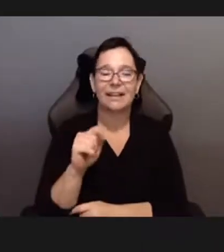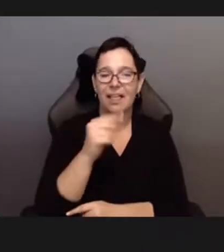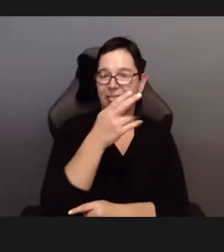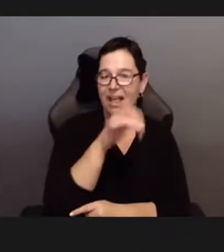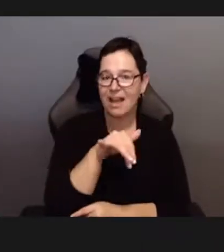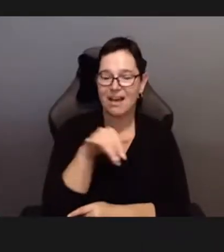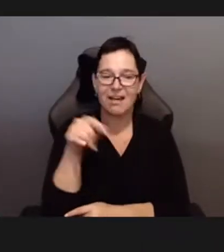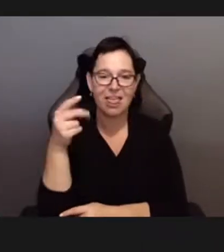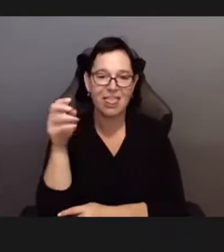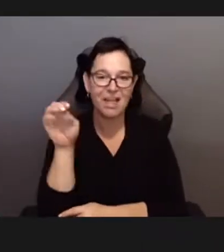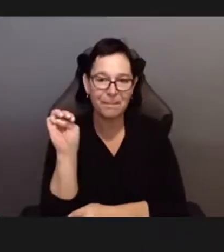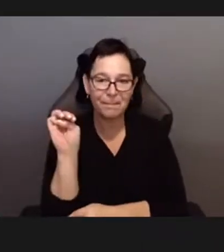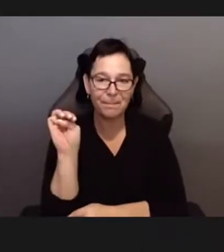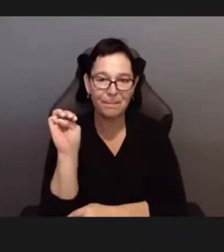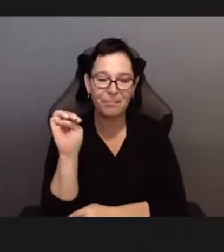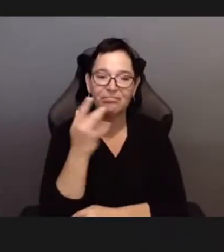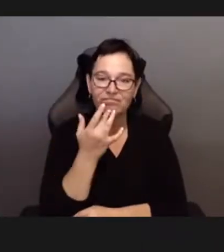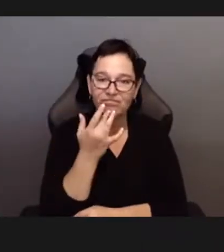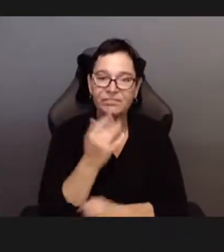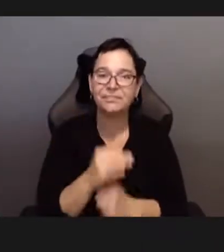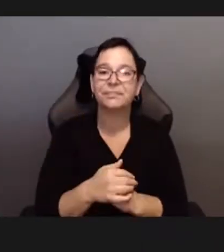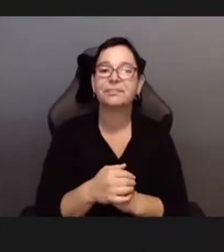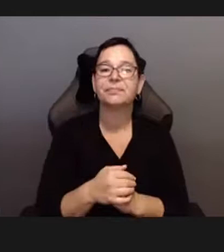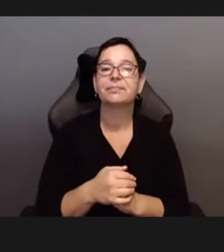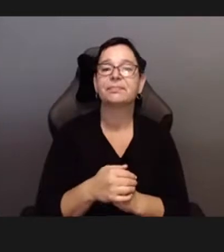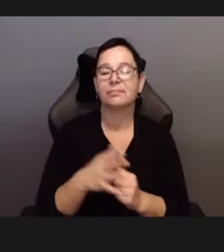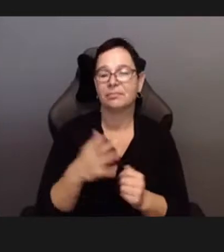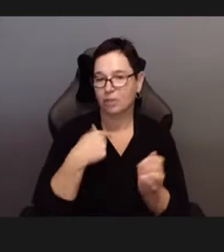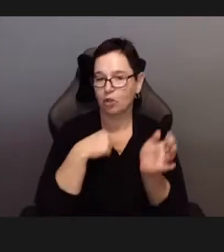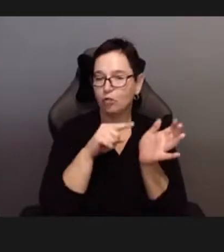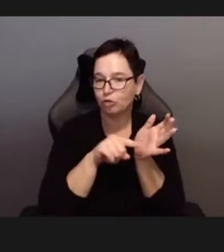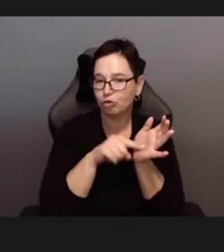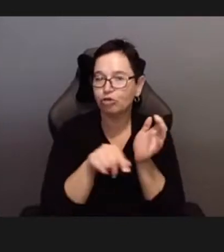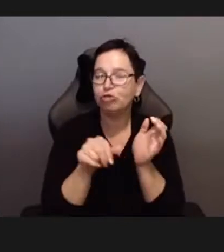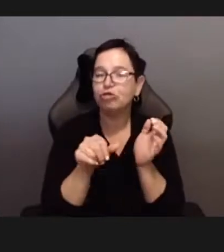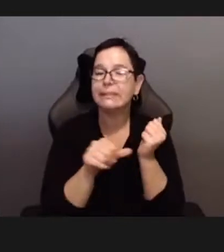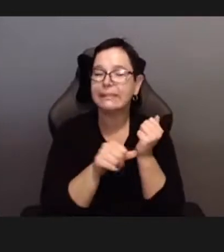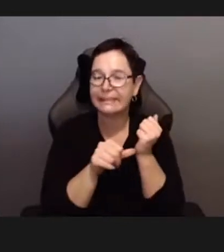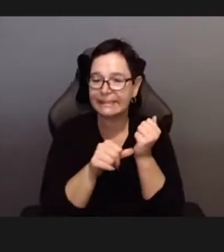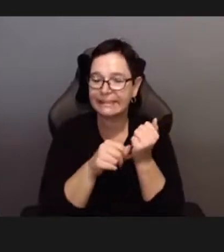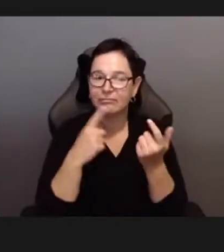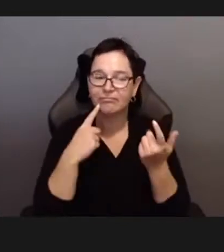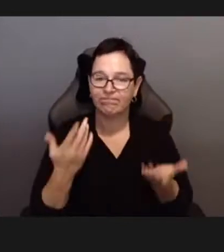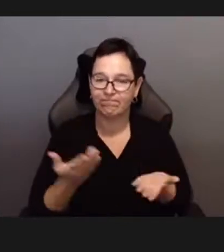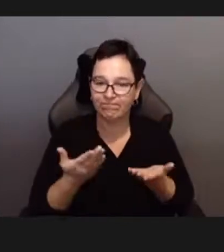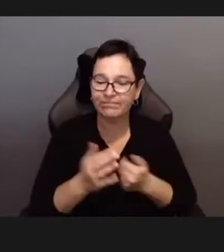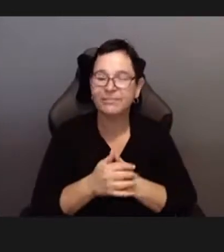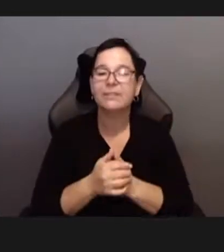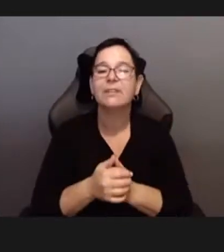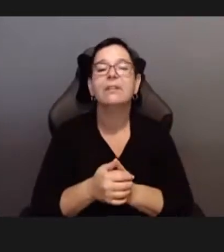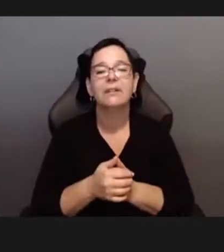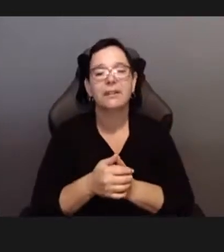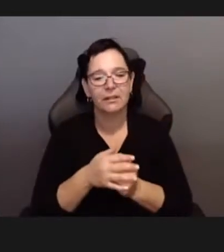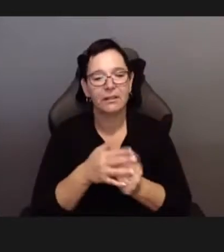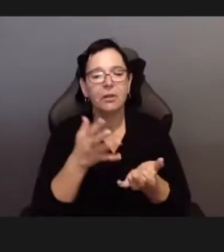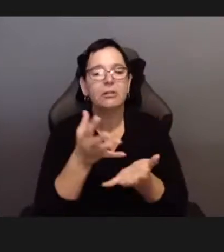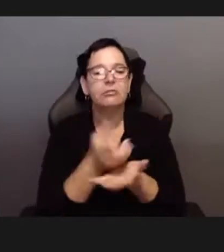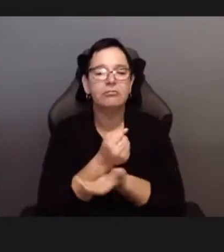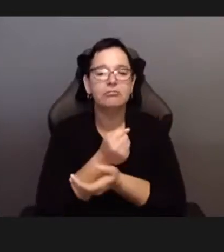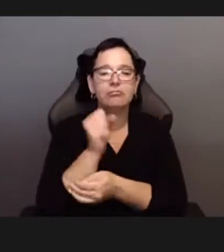Hi everyone.